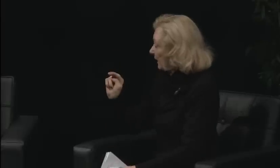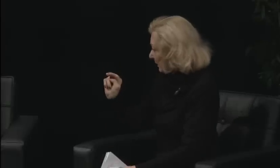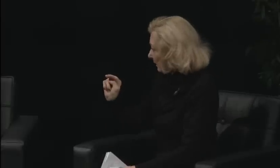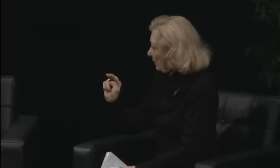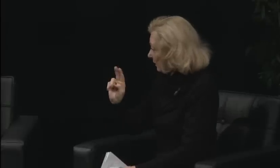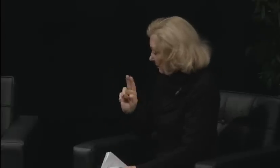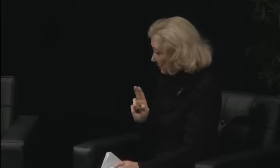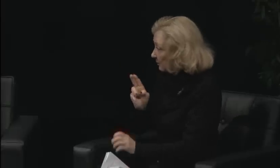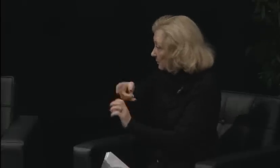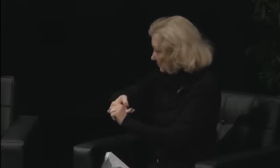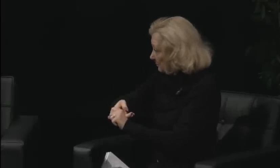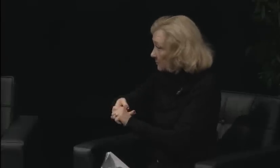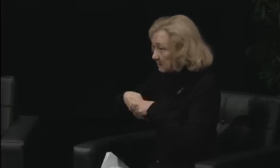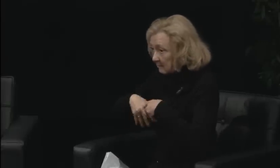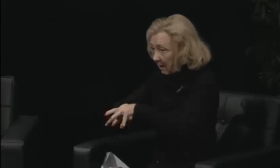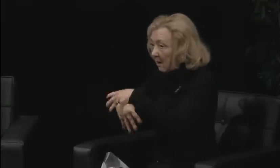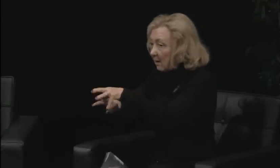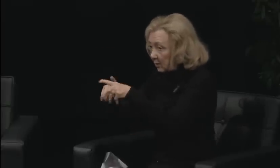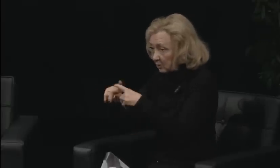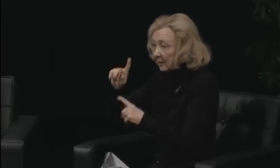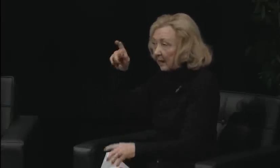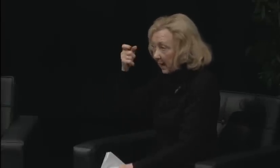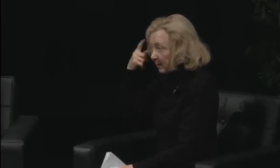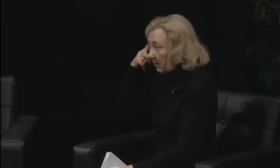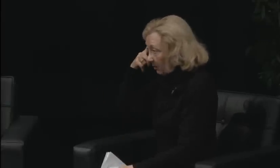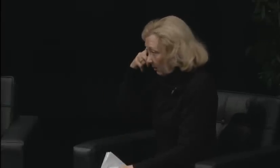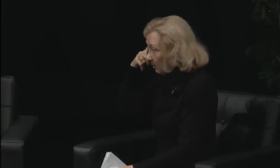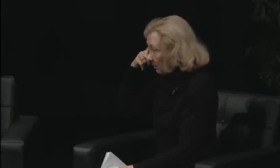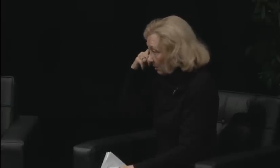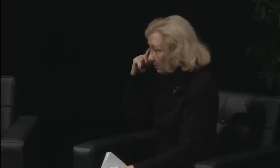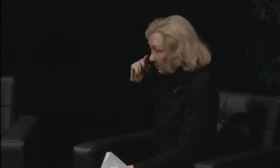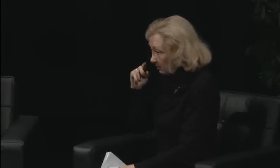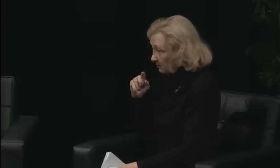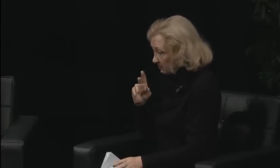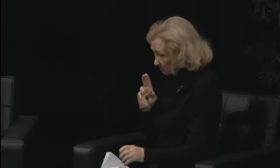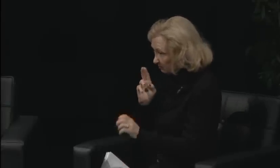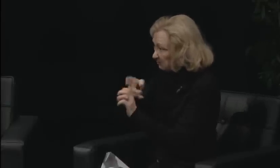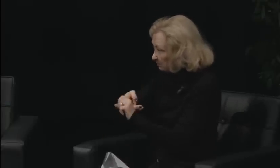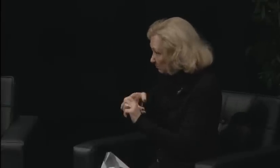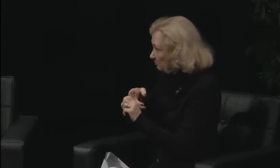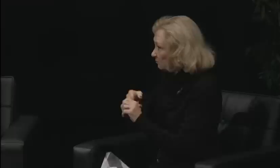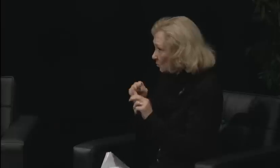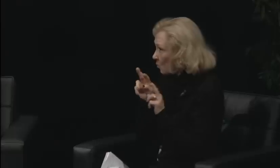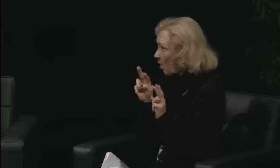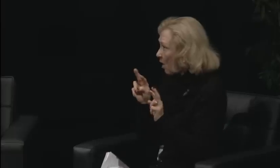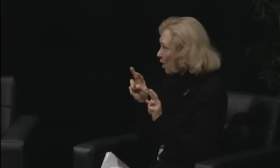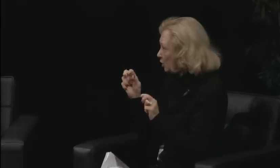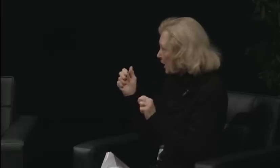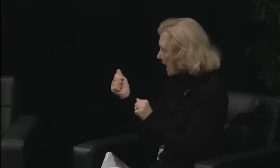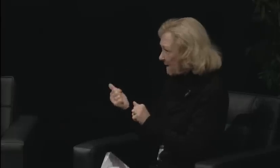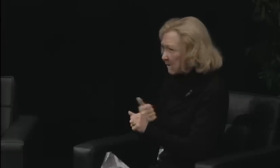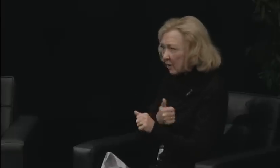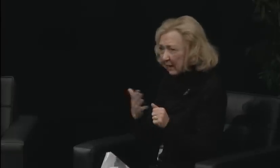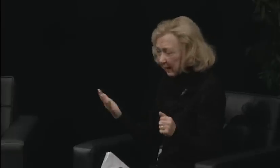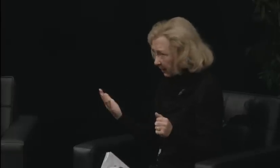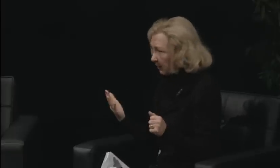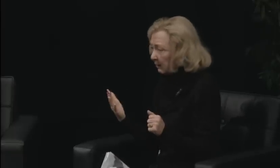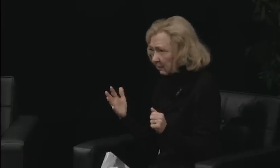We cannot stop working now. And I see that we have stopped working. We have become isolated again as a community.